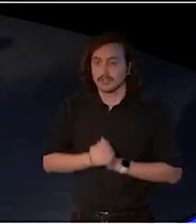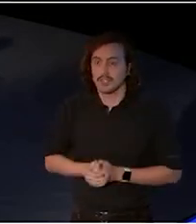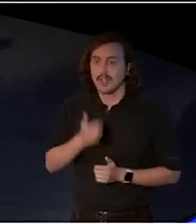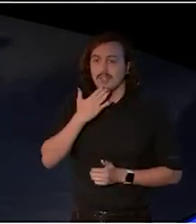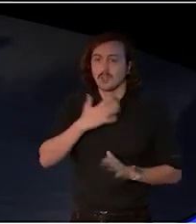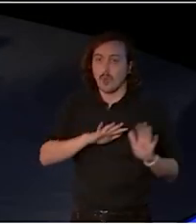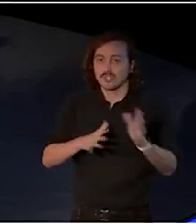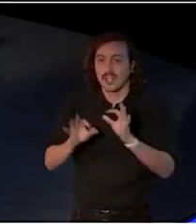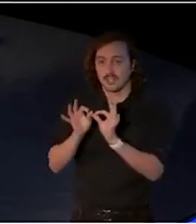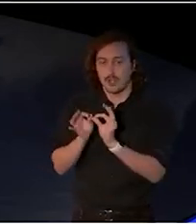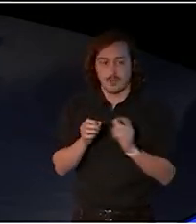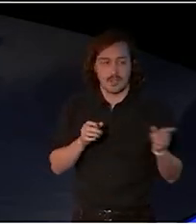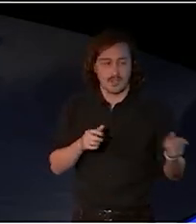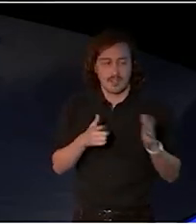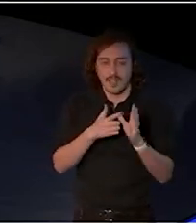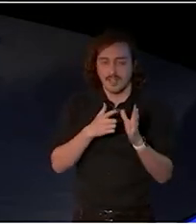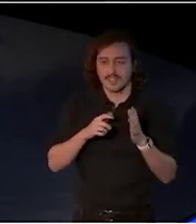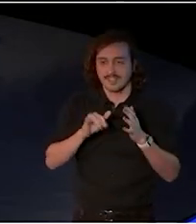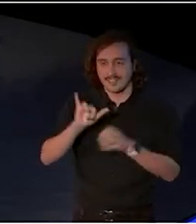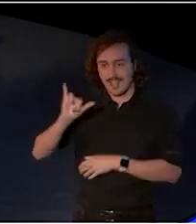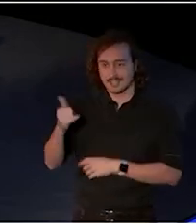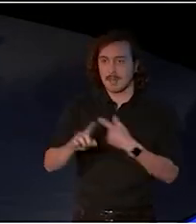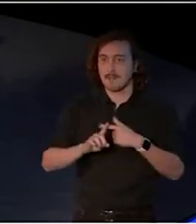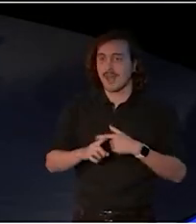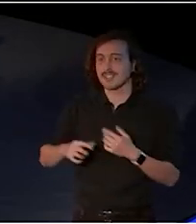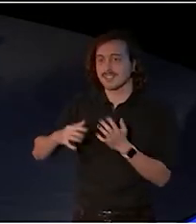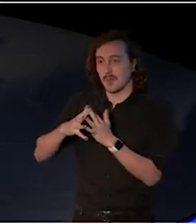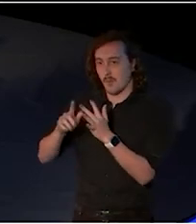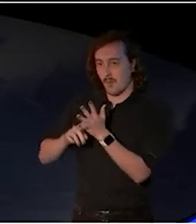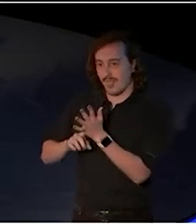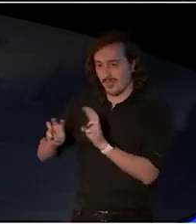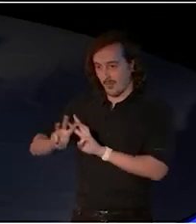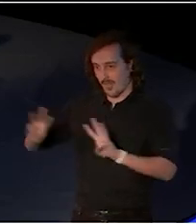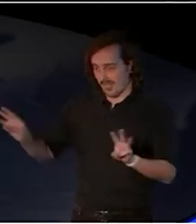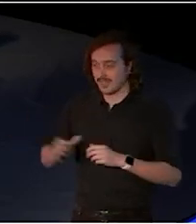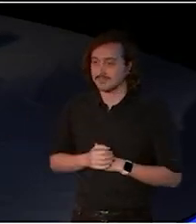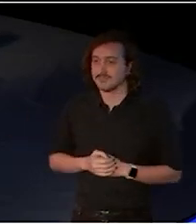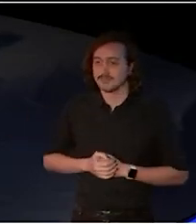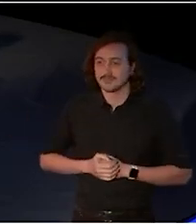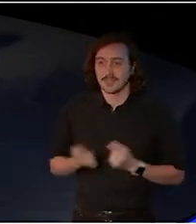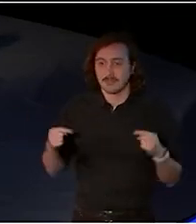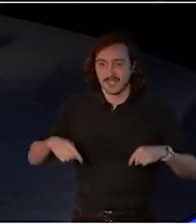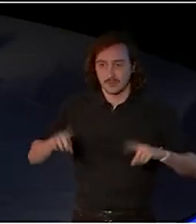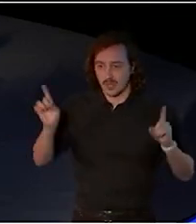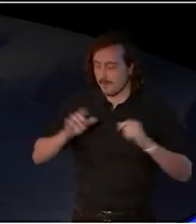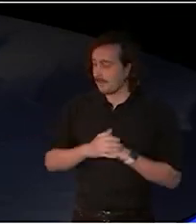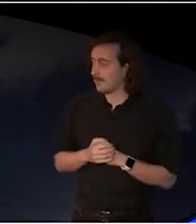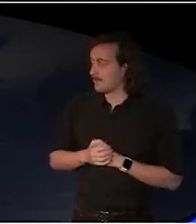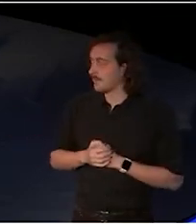Yasmin Dandachi and Will Tapp for being with us today. And a huge thank you to the Sydney Theatre